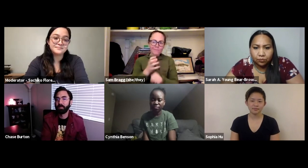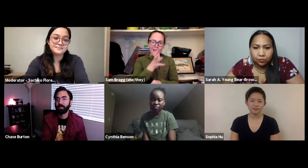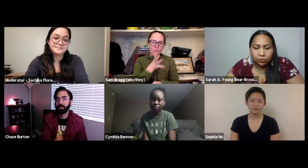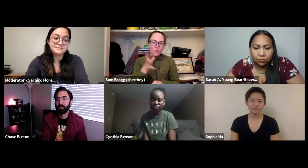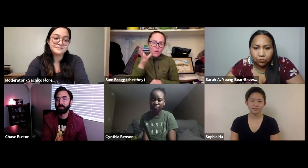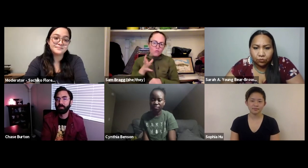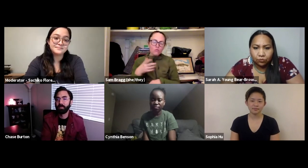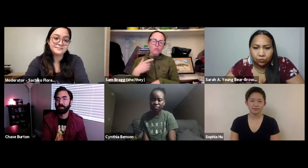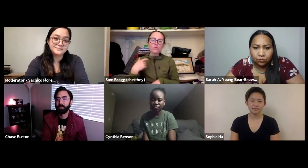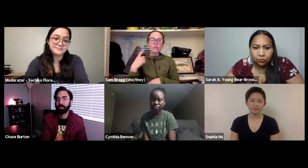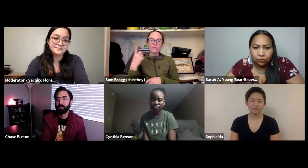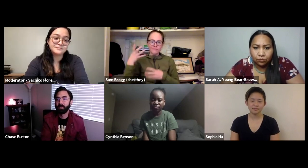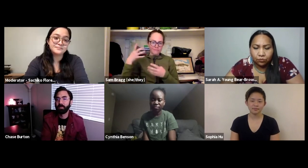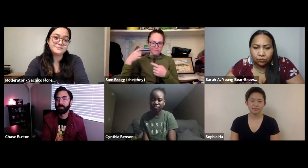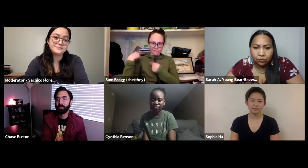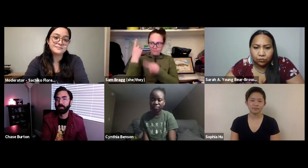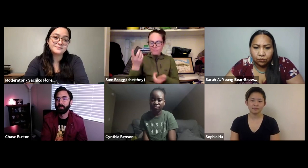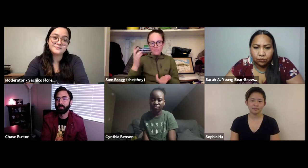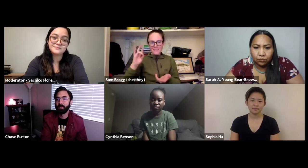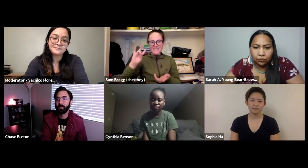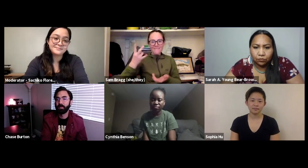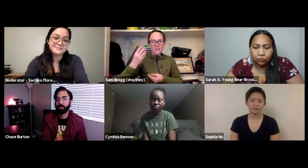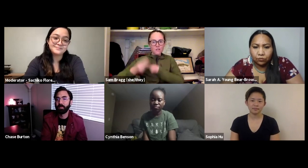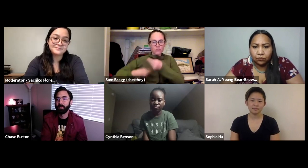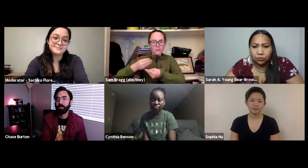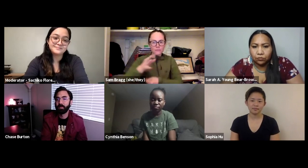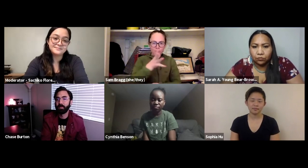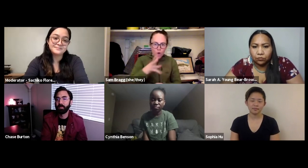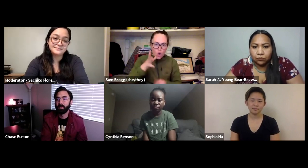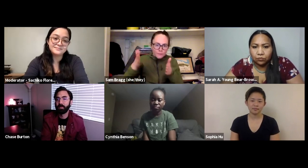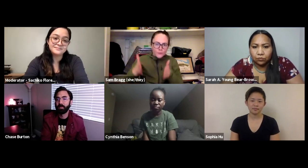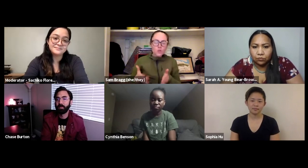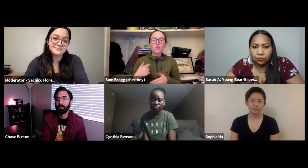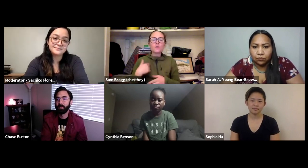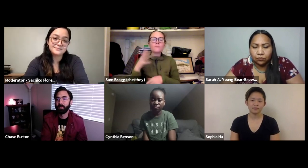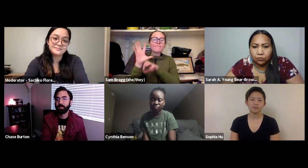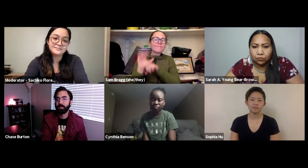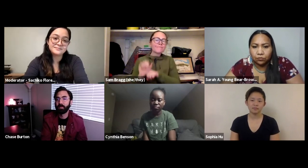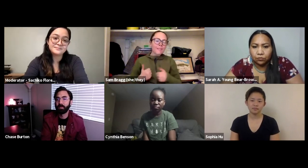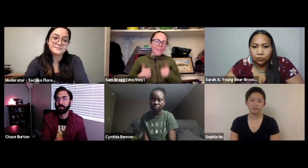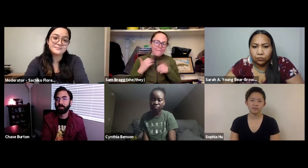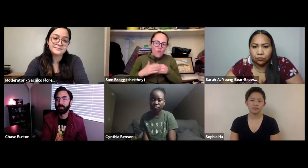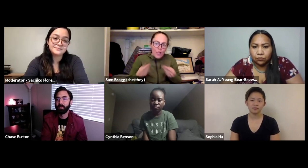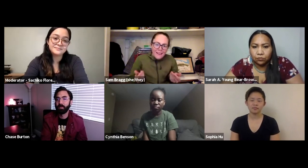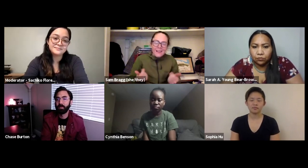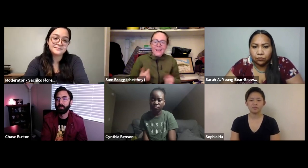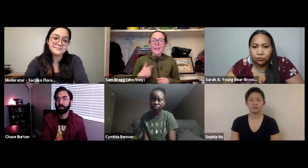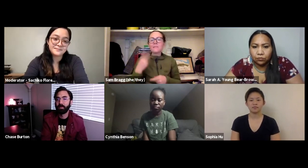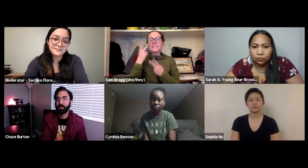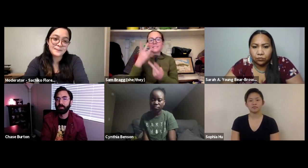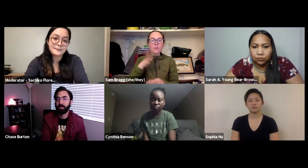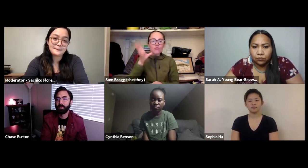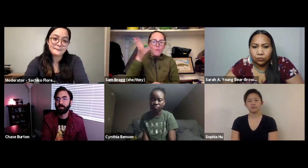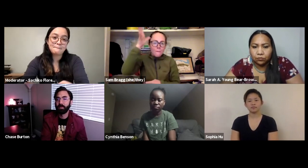I grew up with a family who really was involved with agriculture. My family is the seventh